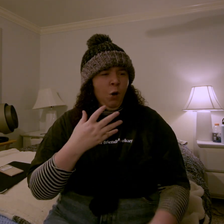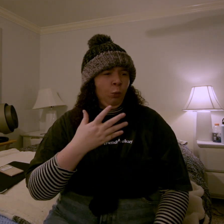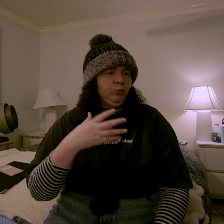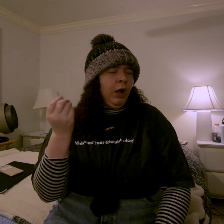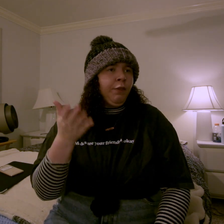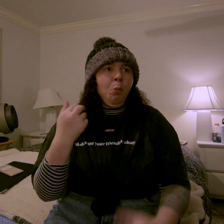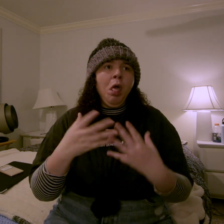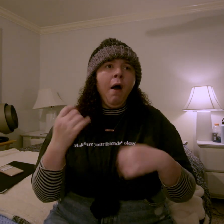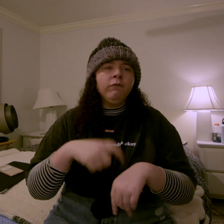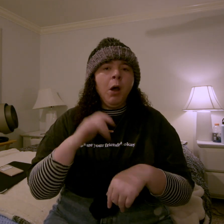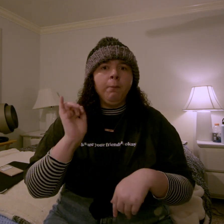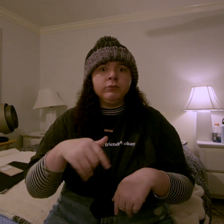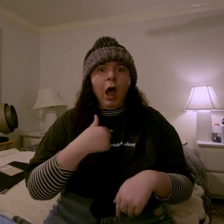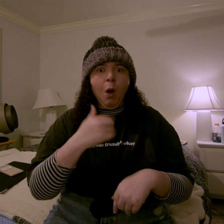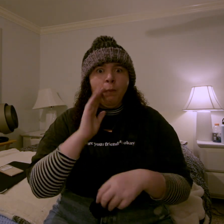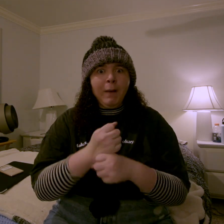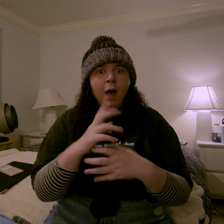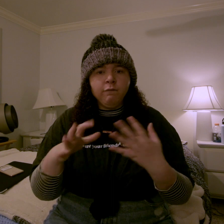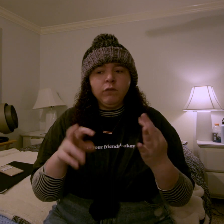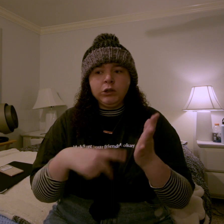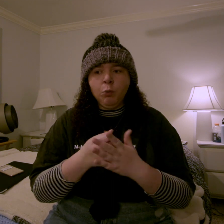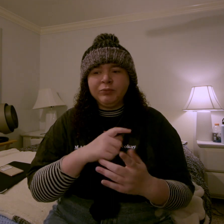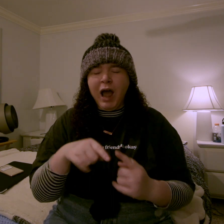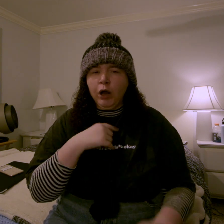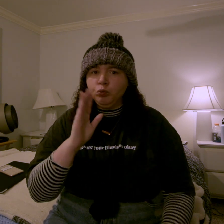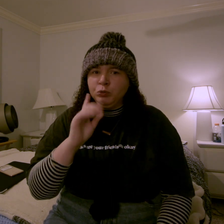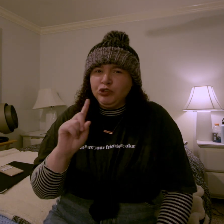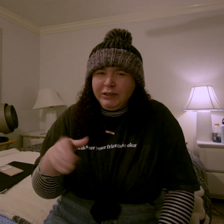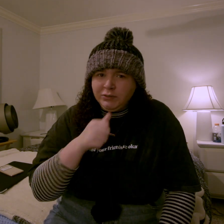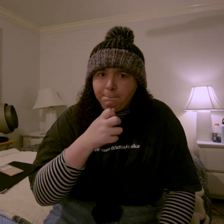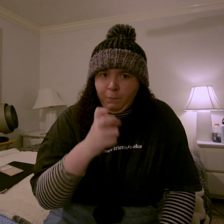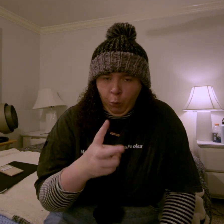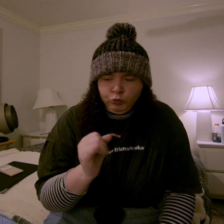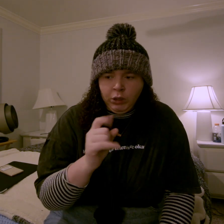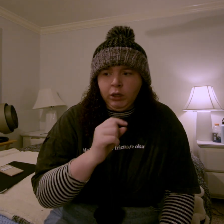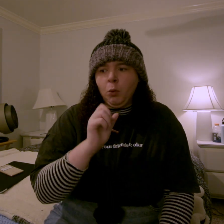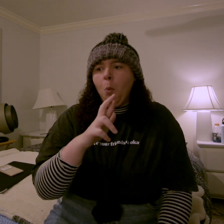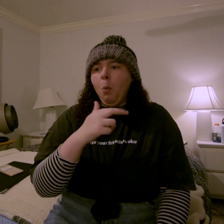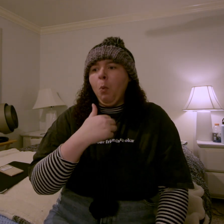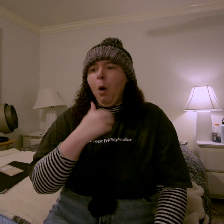there were a lot of times i would make a lot of videos but i wouldn't post them